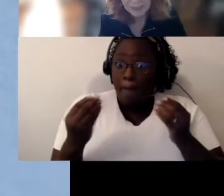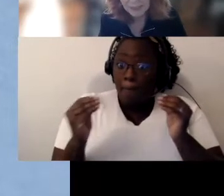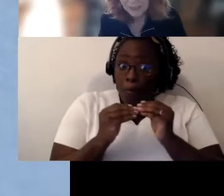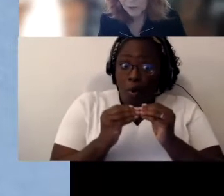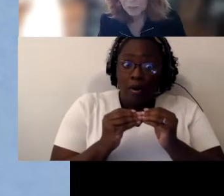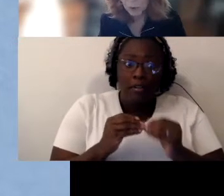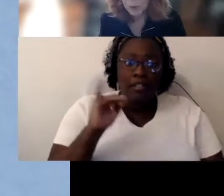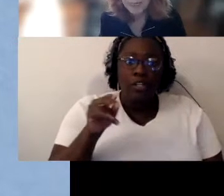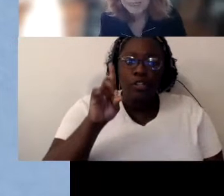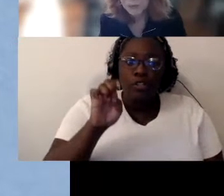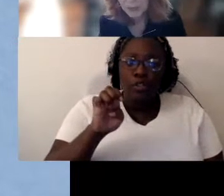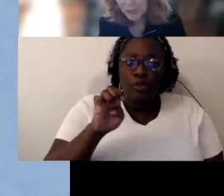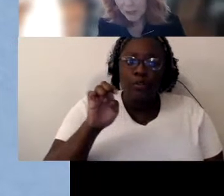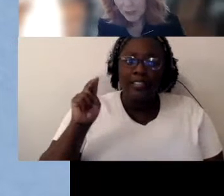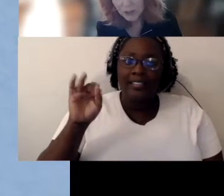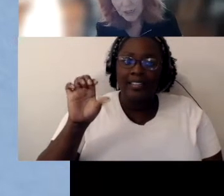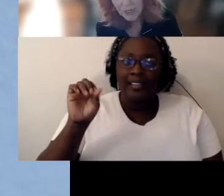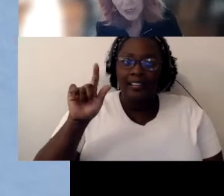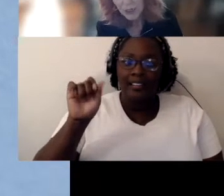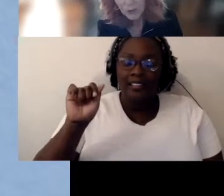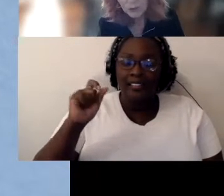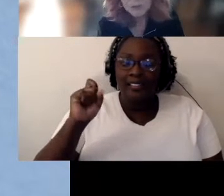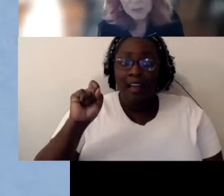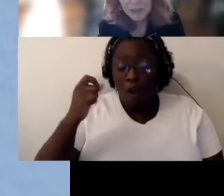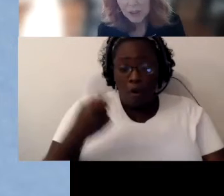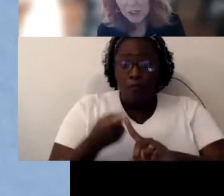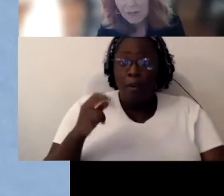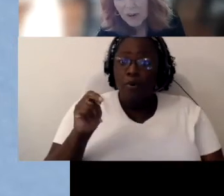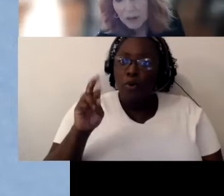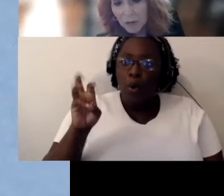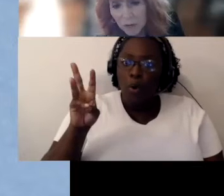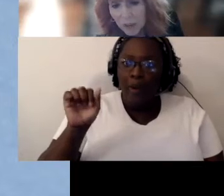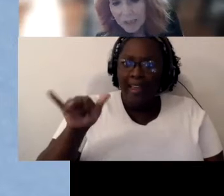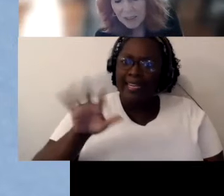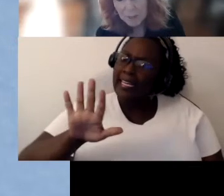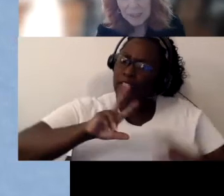is from Norway he’s a researcher who’s research I’ve followed over the years because